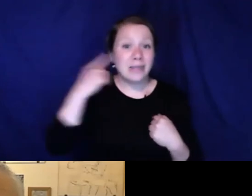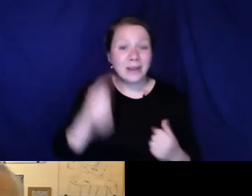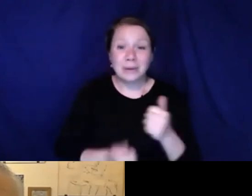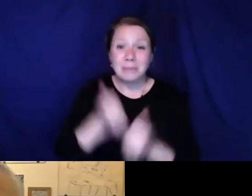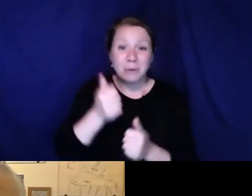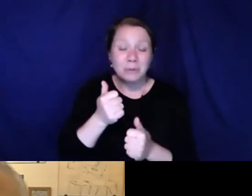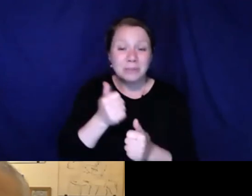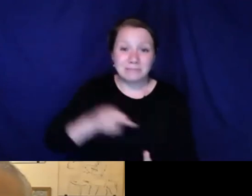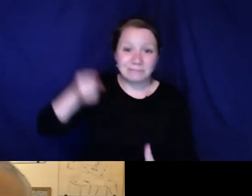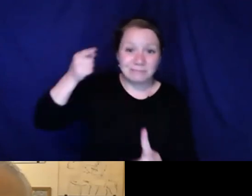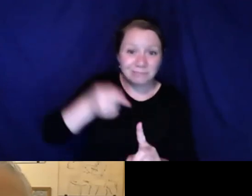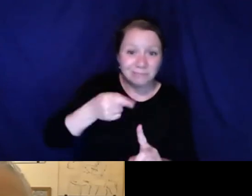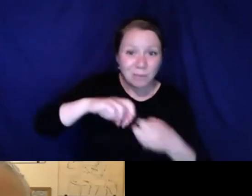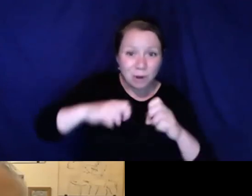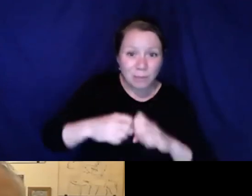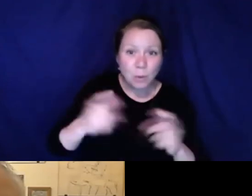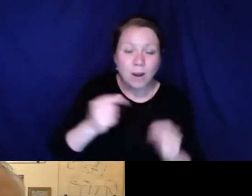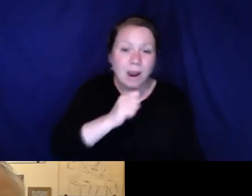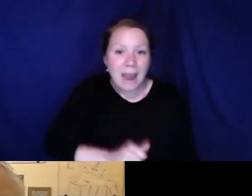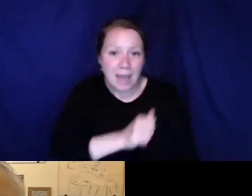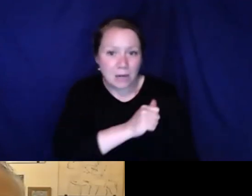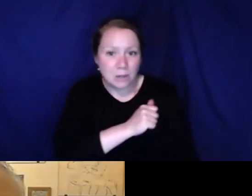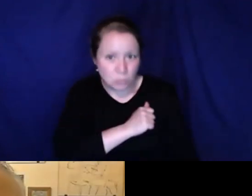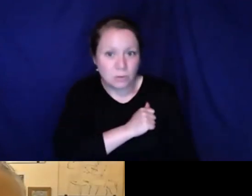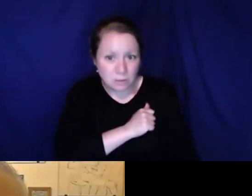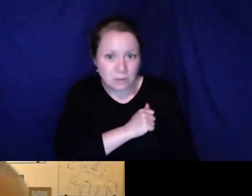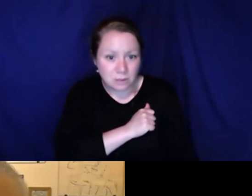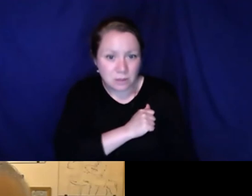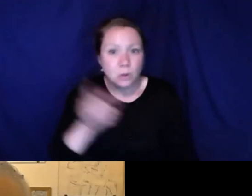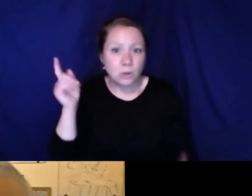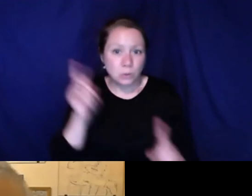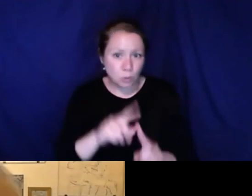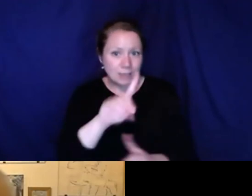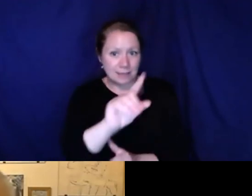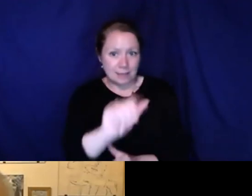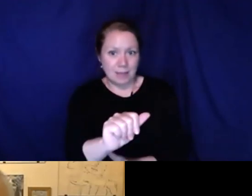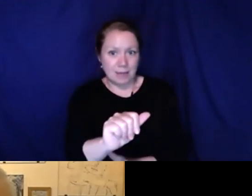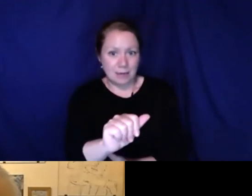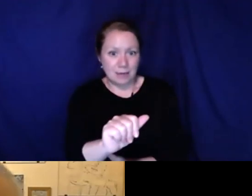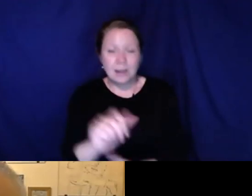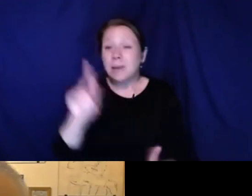areas. Plenty of things need work for physical access. But for me, I think the most central